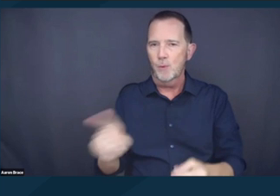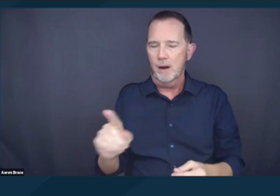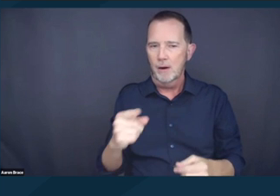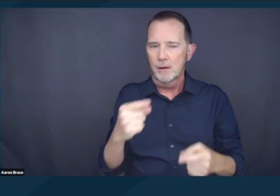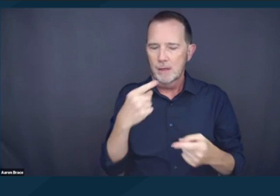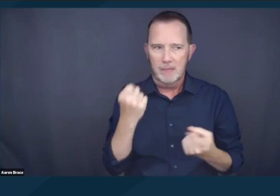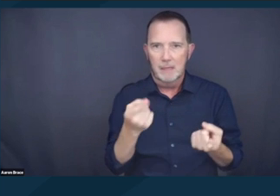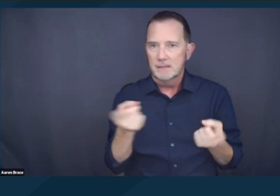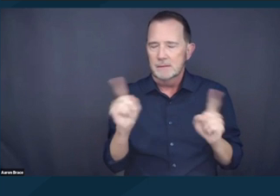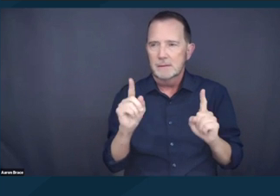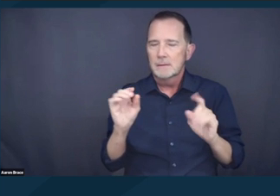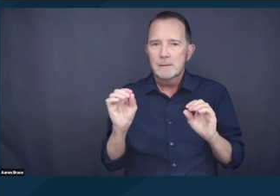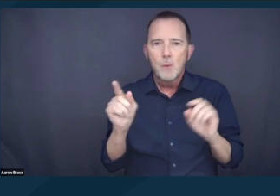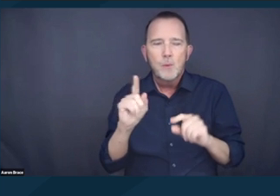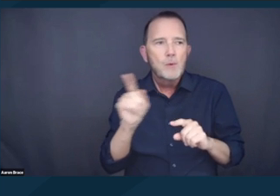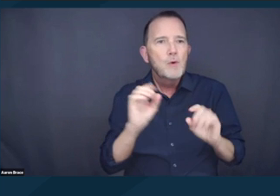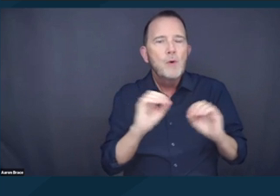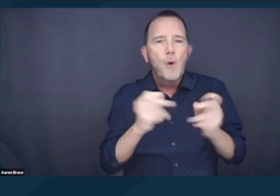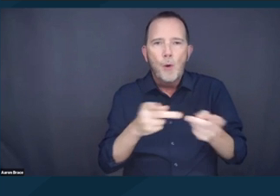that they can even exist. Next slide.